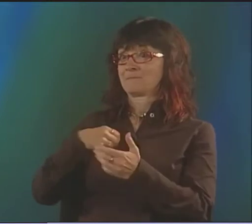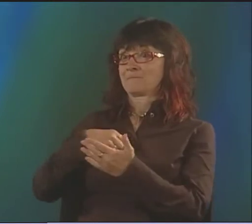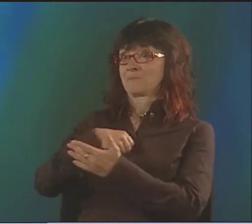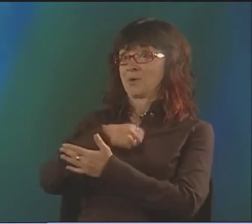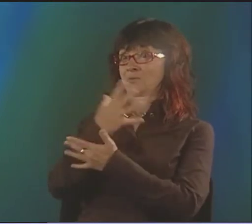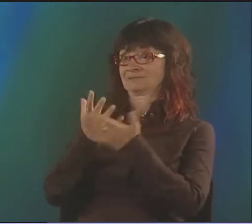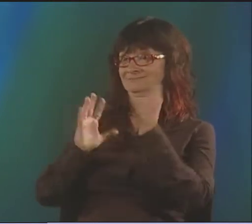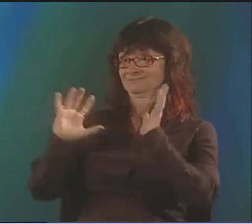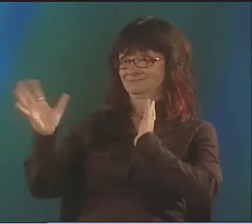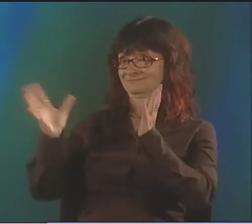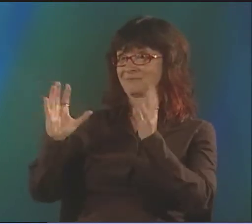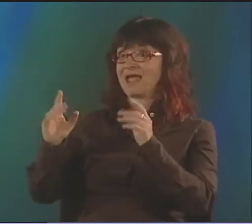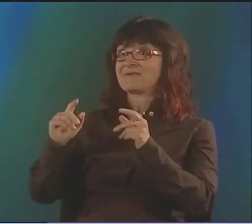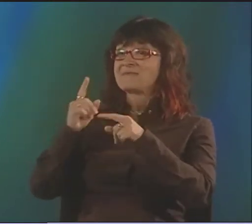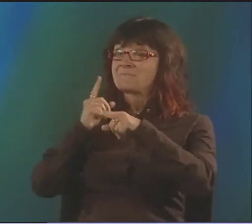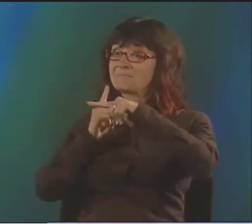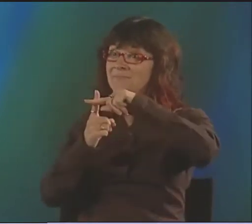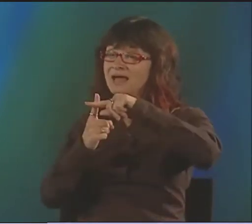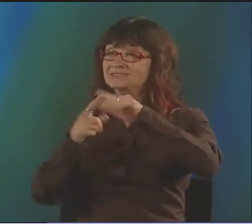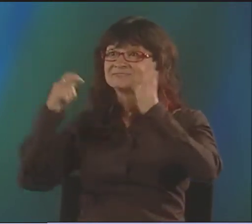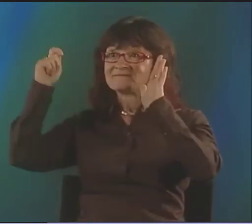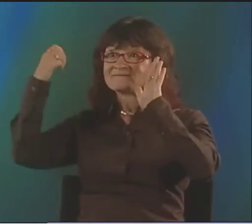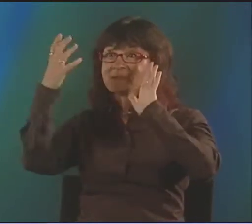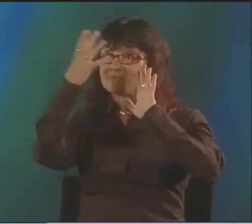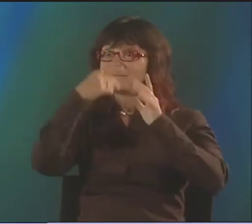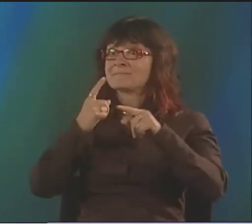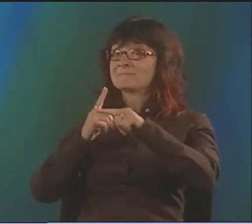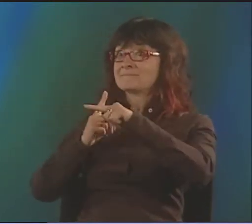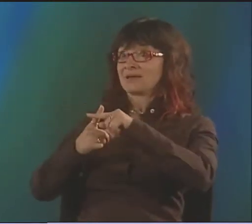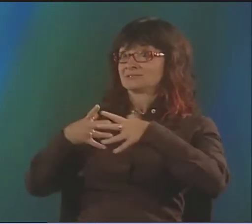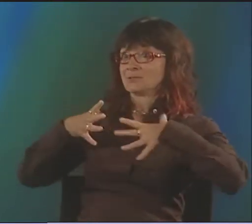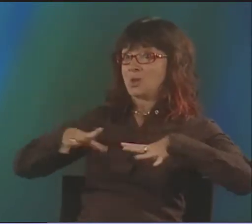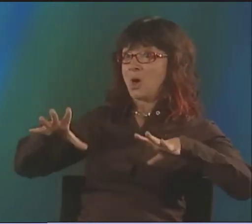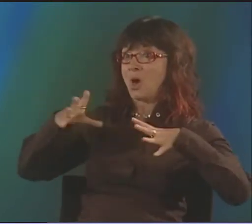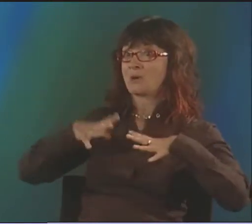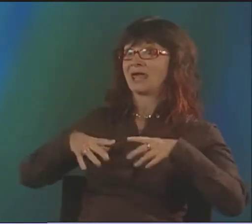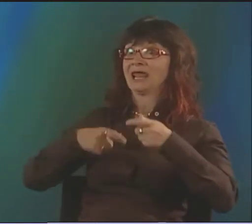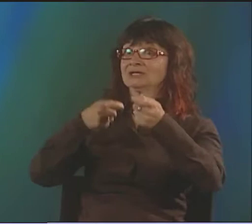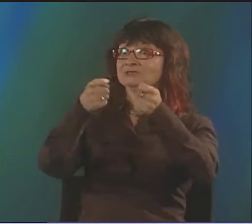AND THEY ACTUALLY HIRED ME, AND THEY PURCHASED MY WORK, MY POETRY.